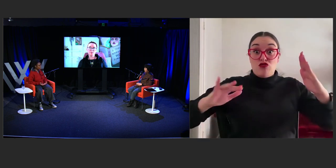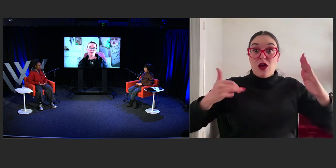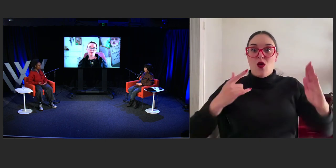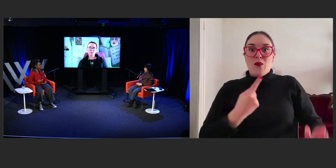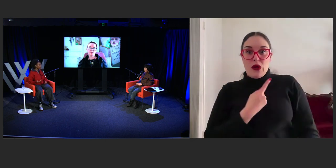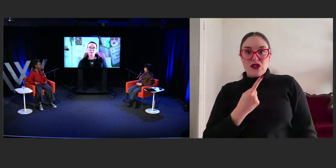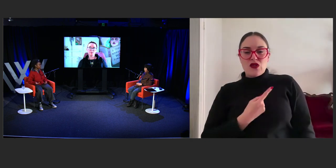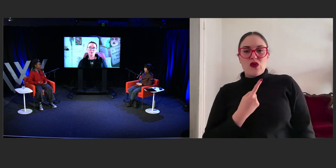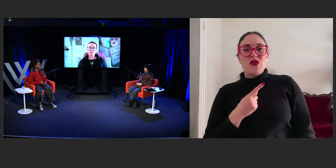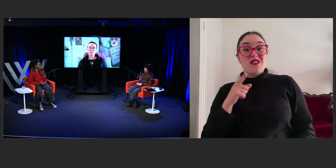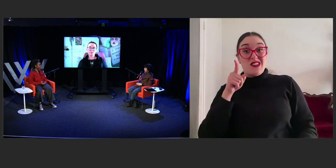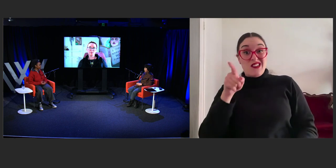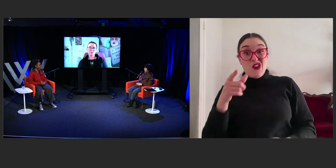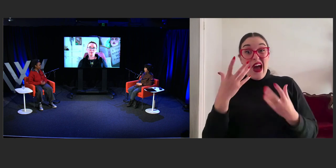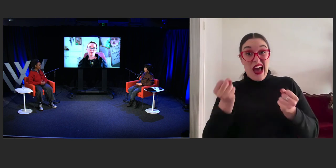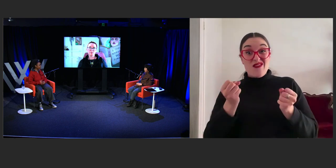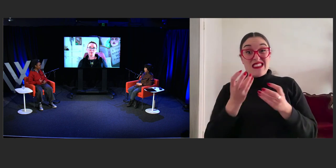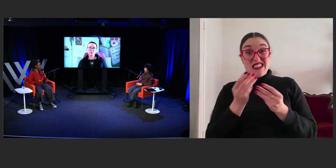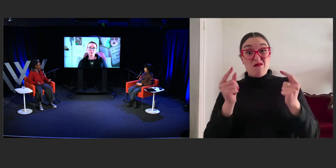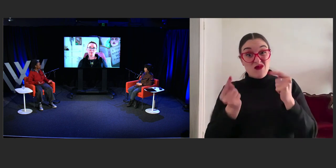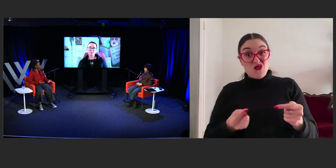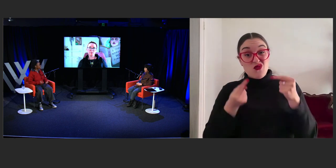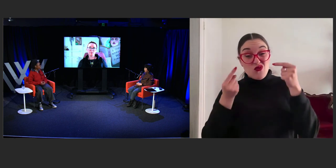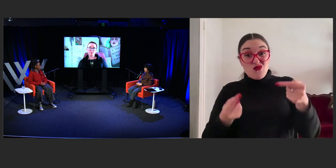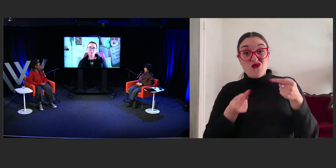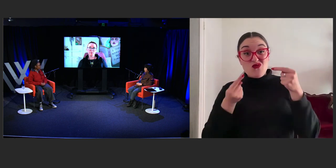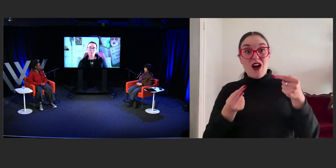as a result of your diverse identities.